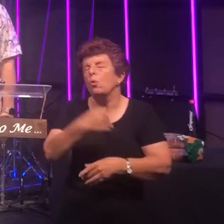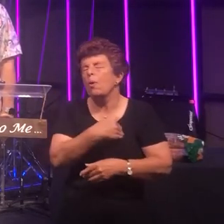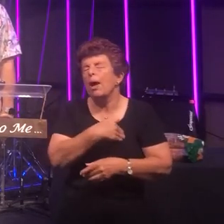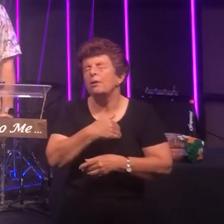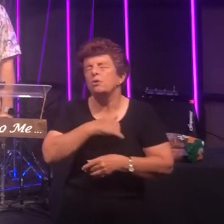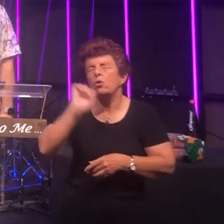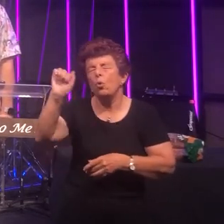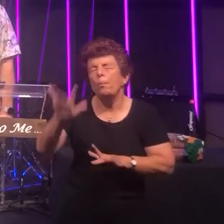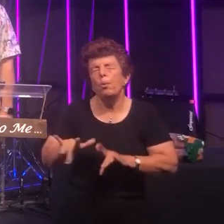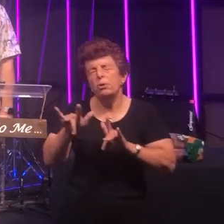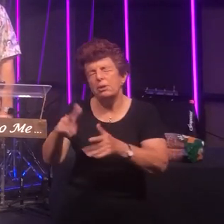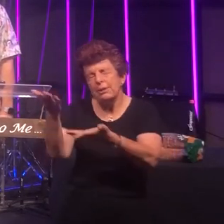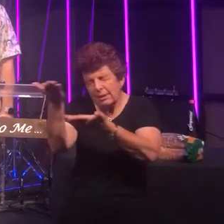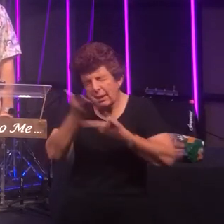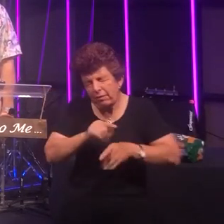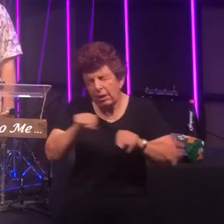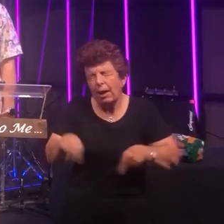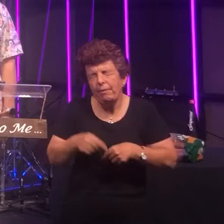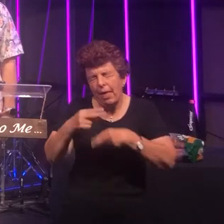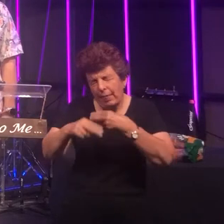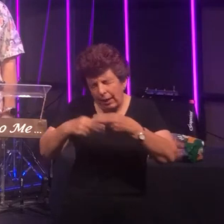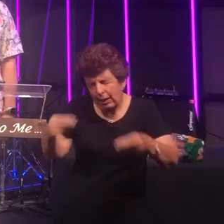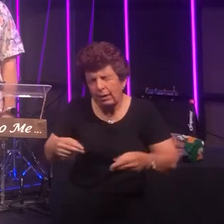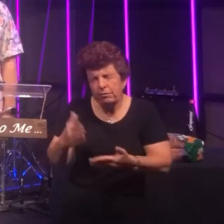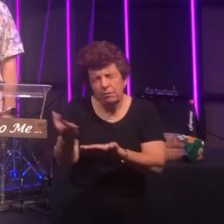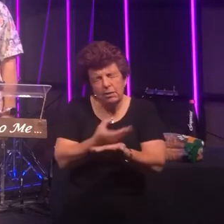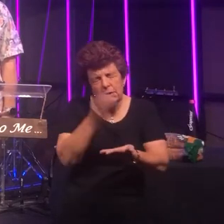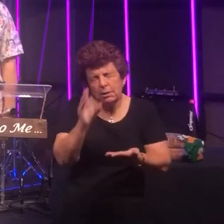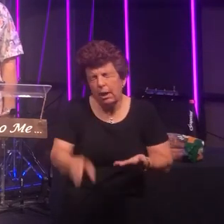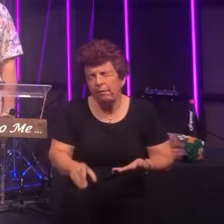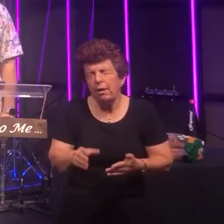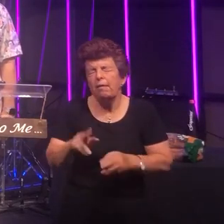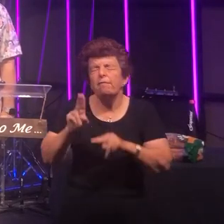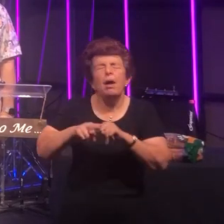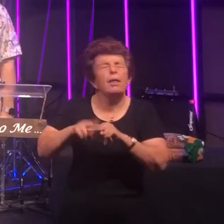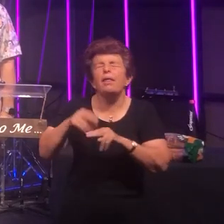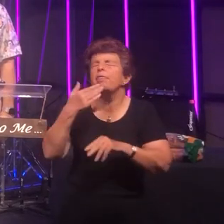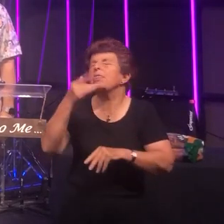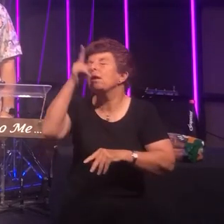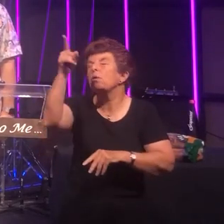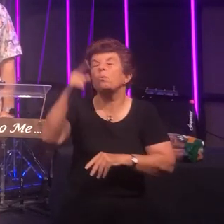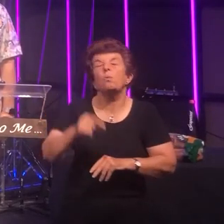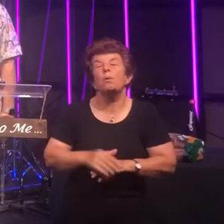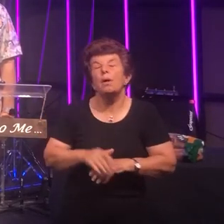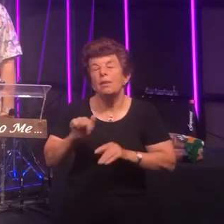us Lord - that gift of a savior! Father we thank you for this precious gift and